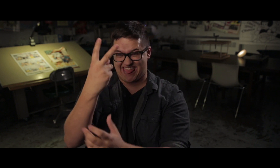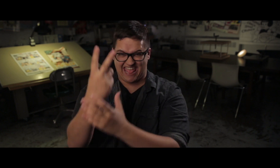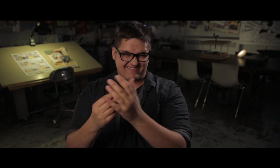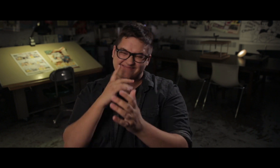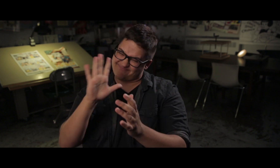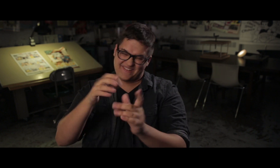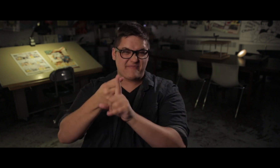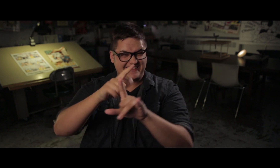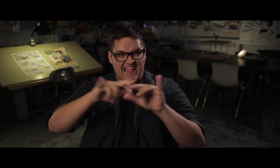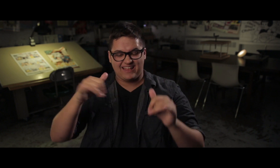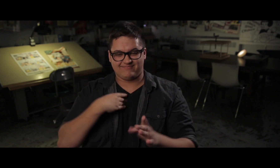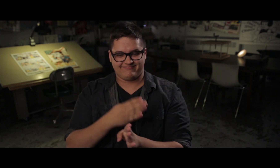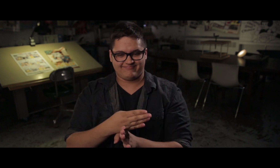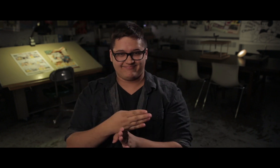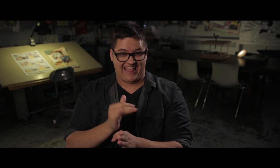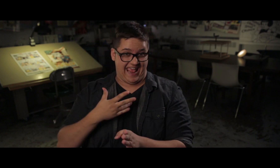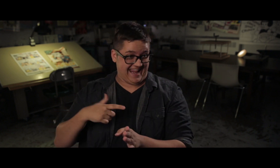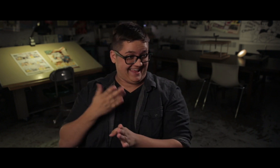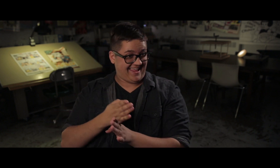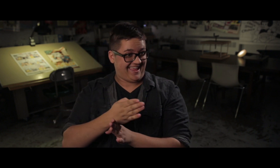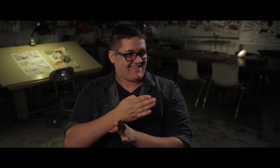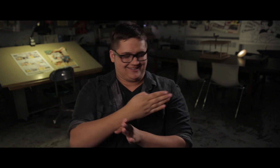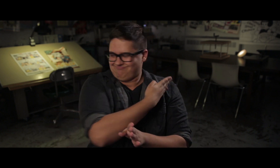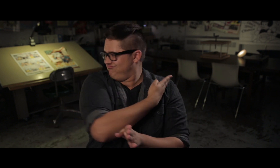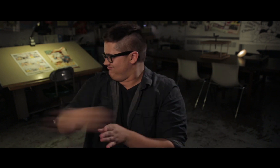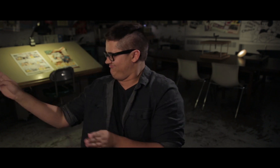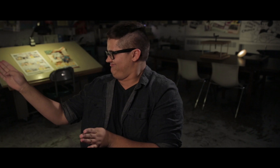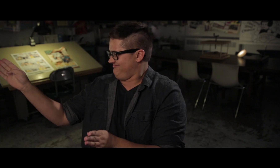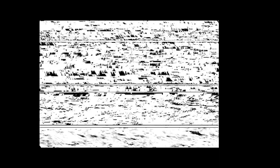It happened simultaneously. And that’s when my life took a 180-degree turn.